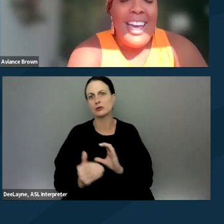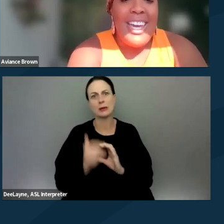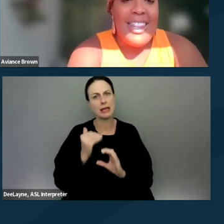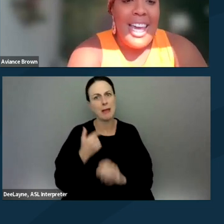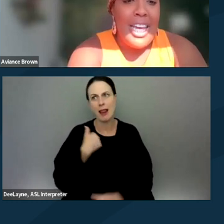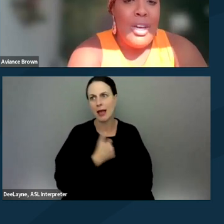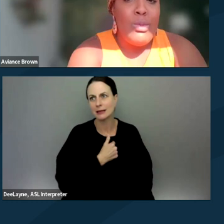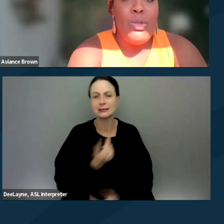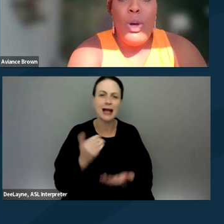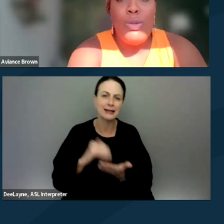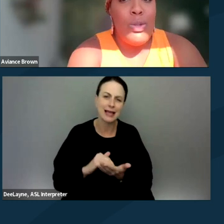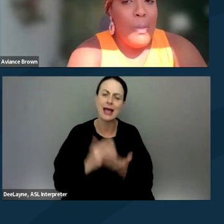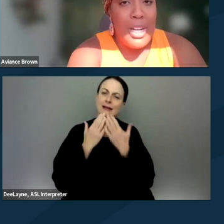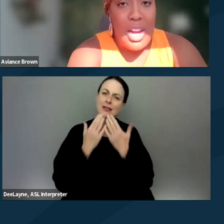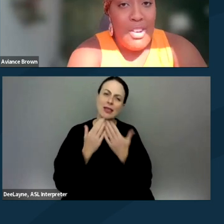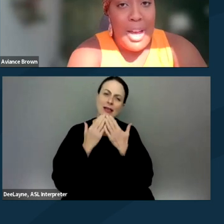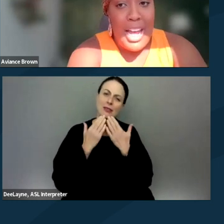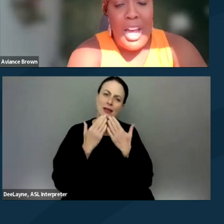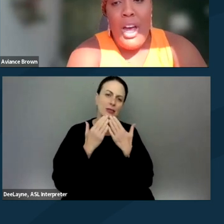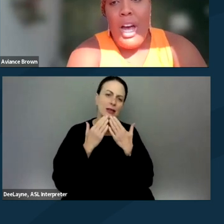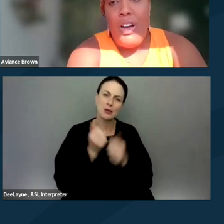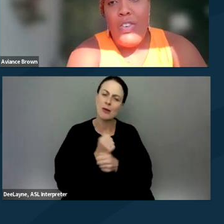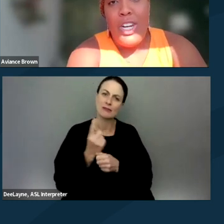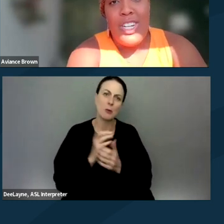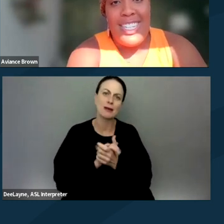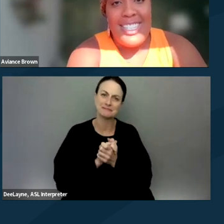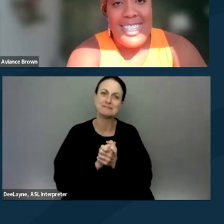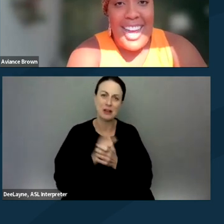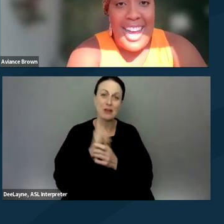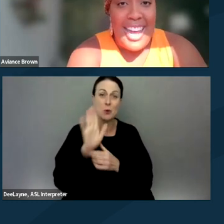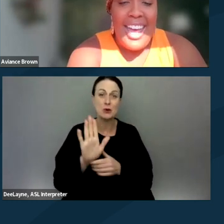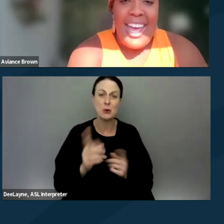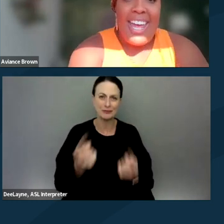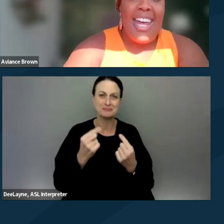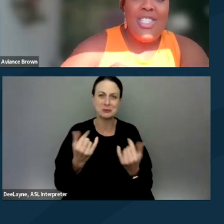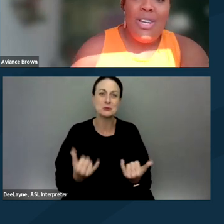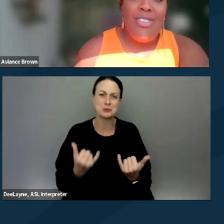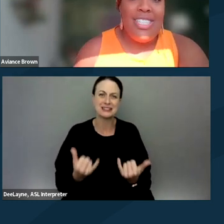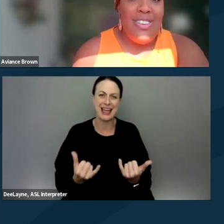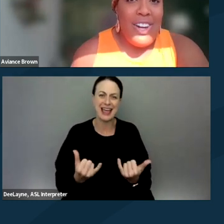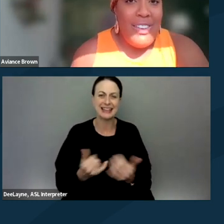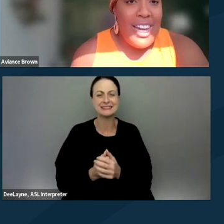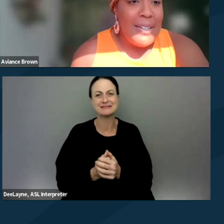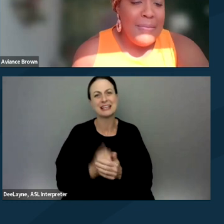Again, thank you so, so much everybody for your attendance today and enjoy the rest of your evening.